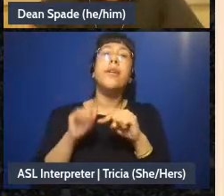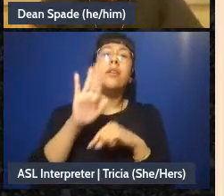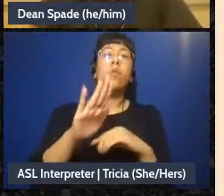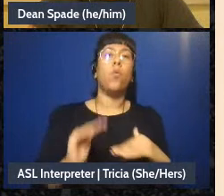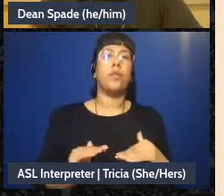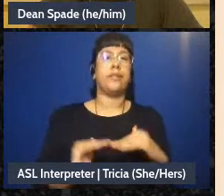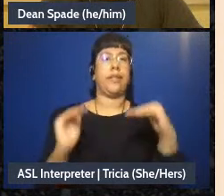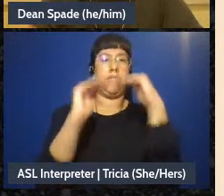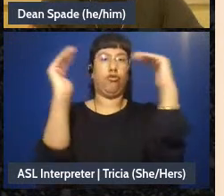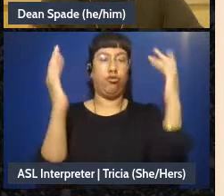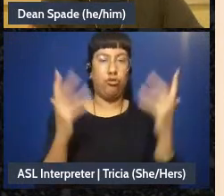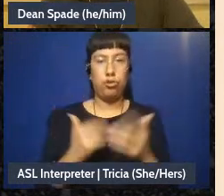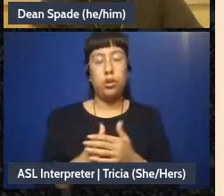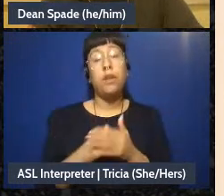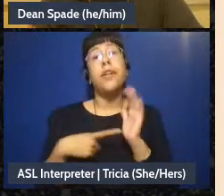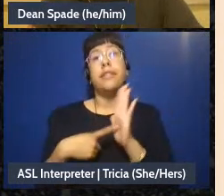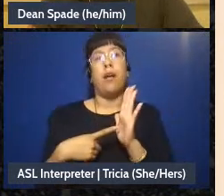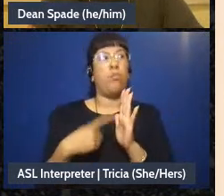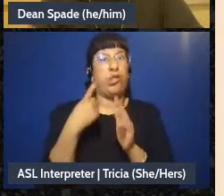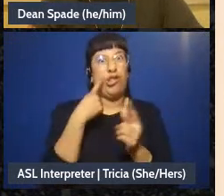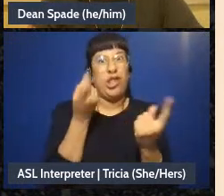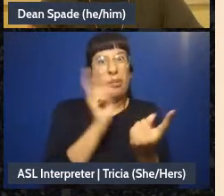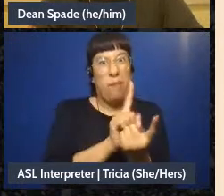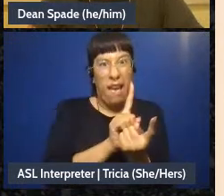Whether we're just like “we just met each other we're going to make a plan for the